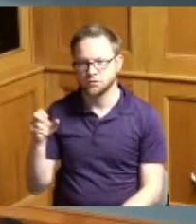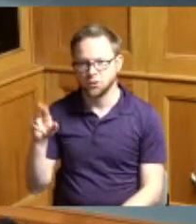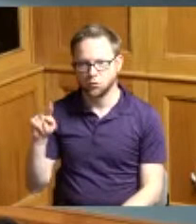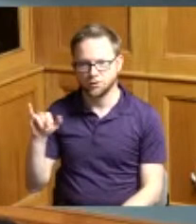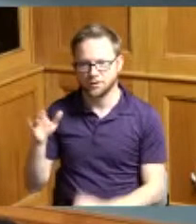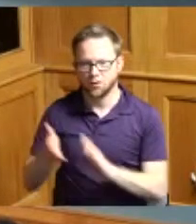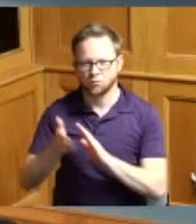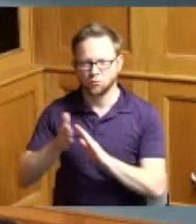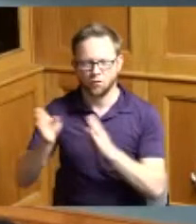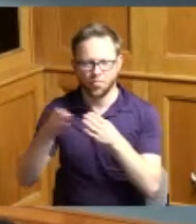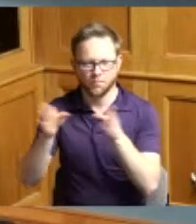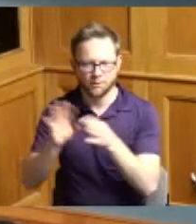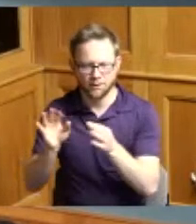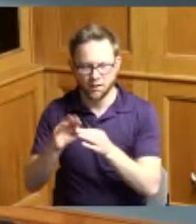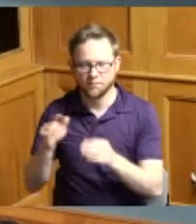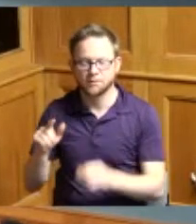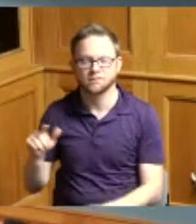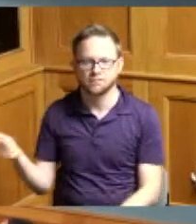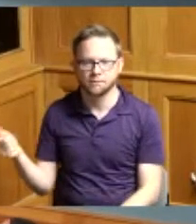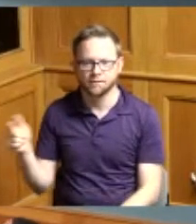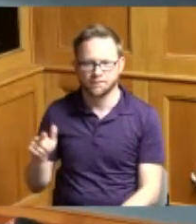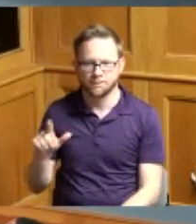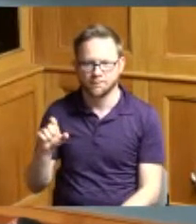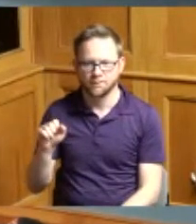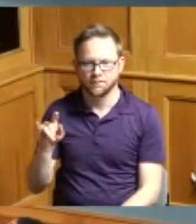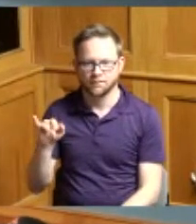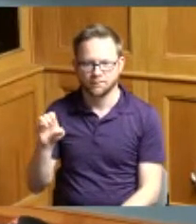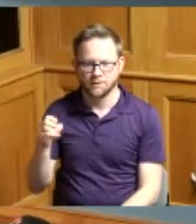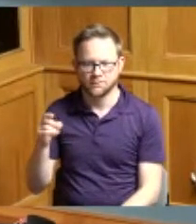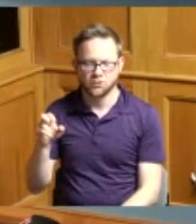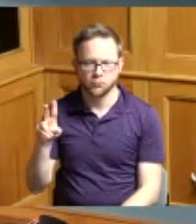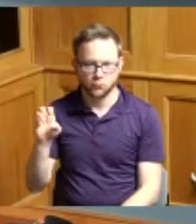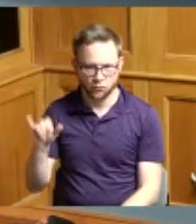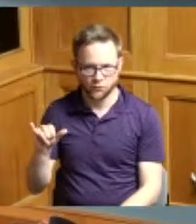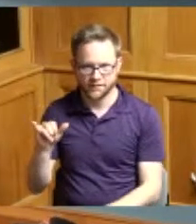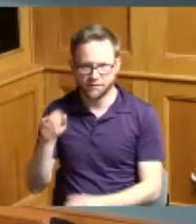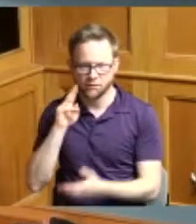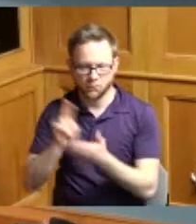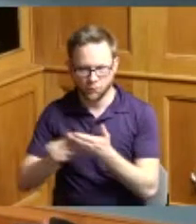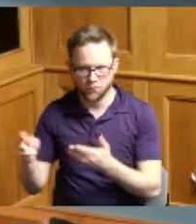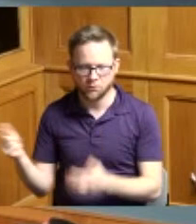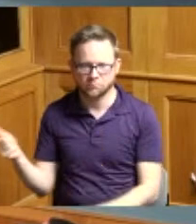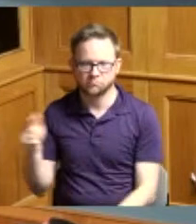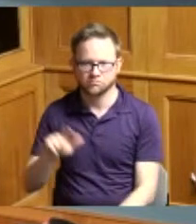Leslie Hervey I'm Interim Clerk Alicia Reece Vice President of the Hamilton County Commission Board